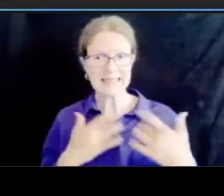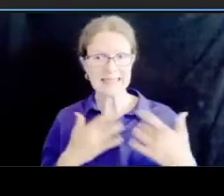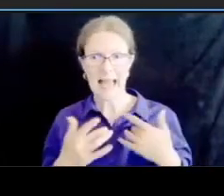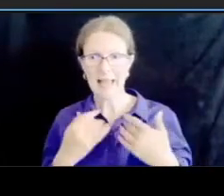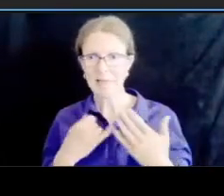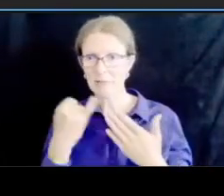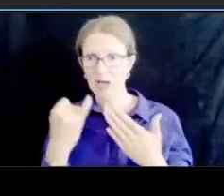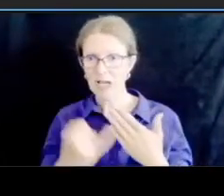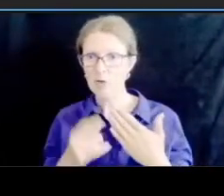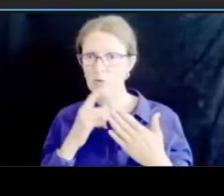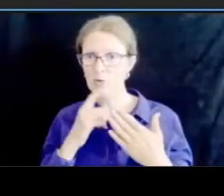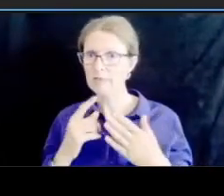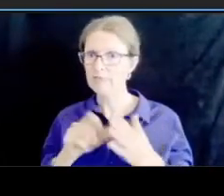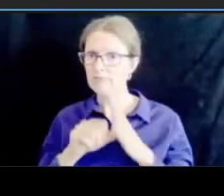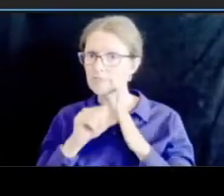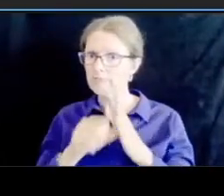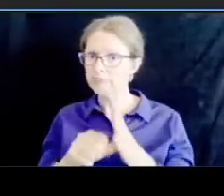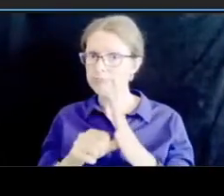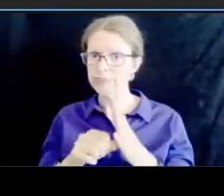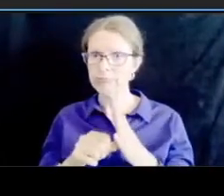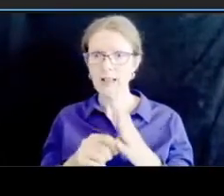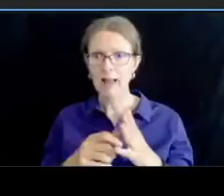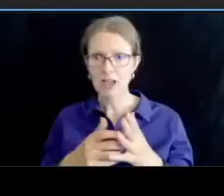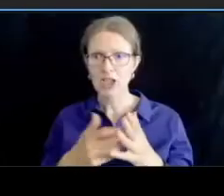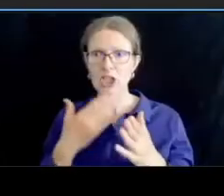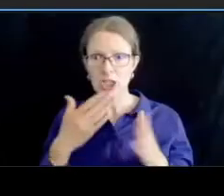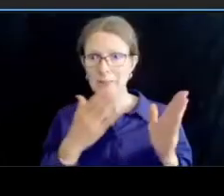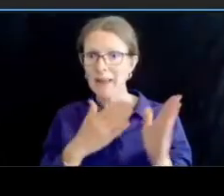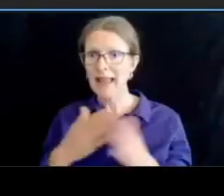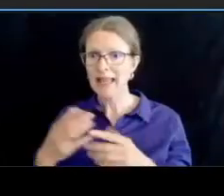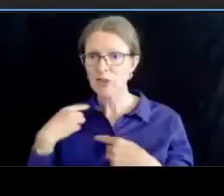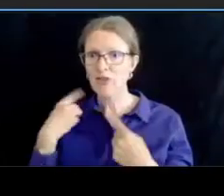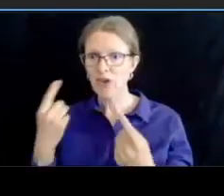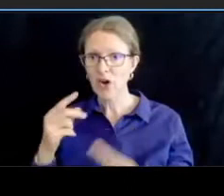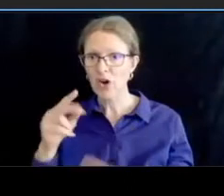and then the question from nick is protected back lanes are not safer depending on the